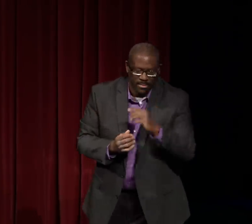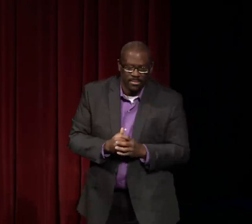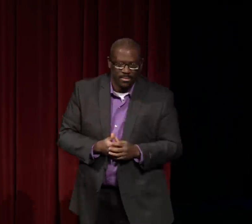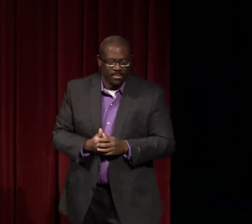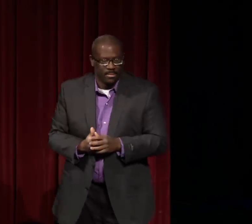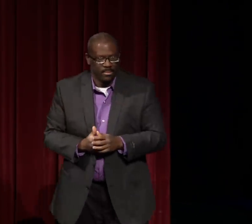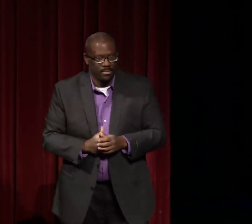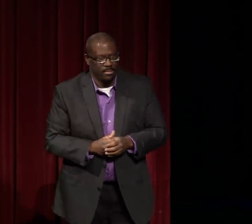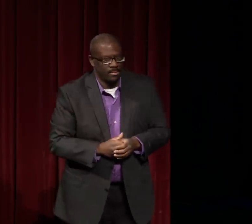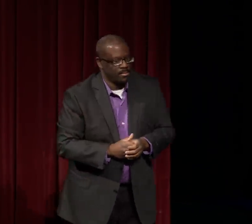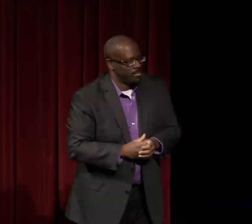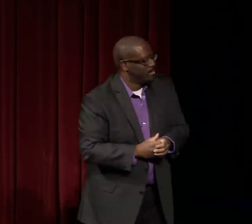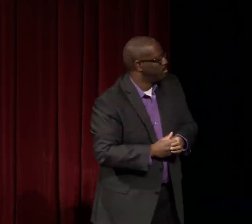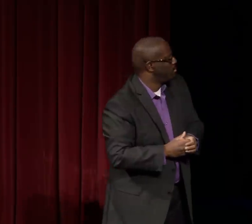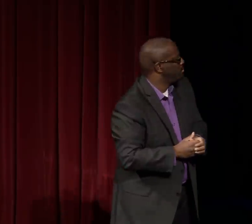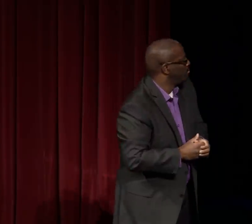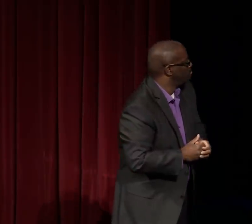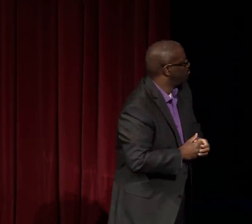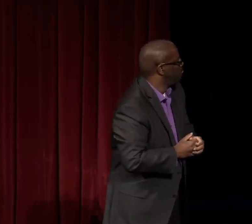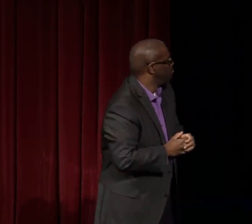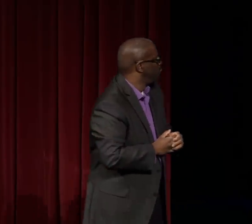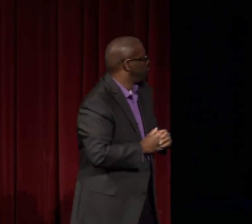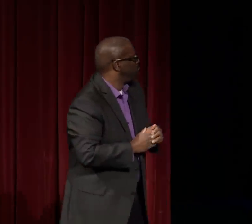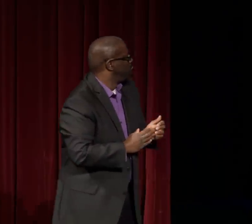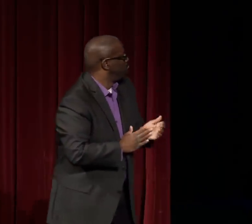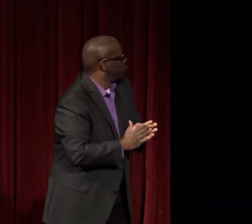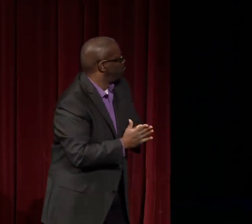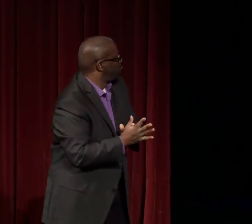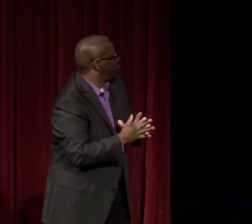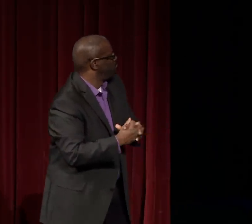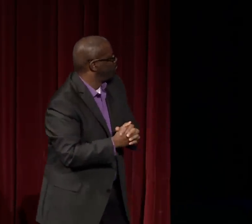she has made to the ASL and Deaf Studies field.